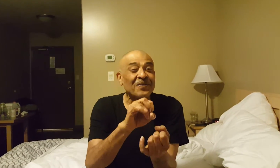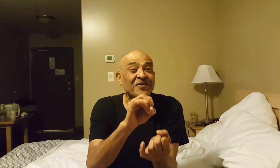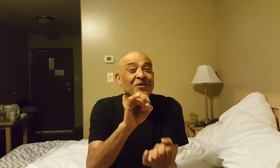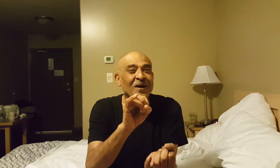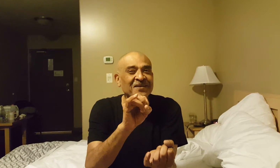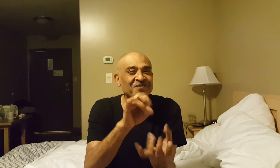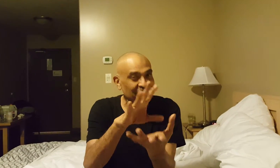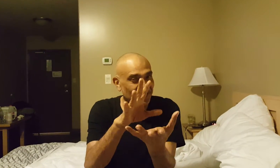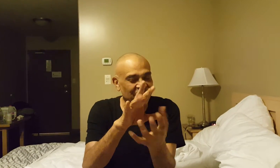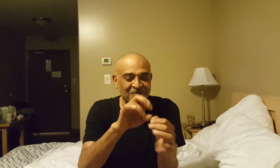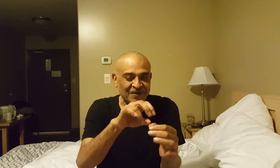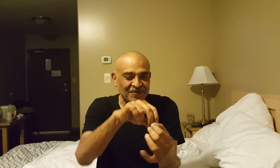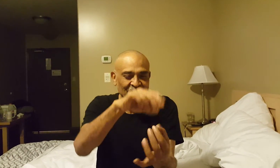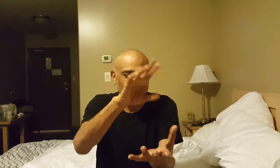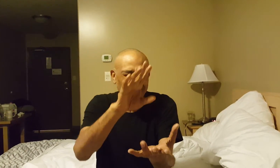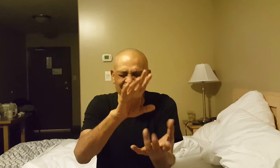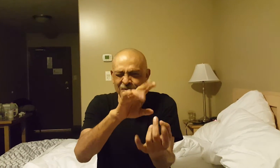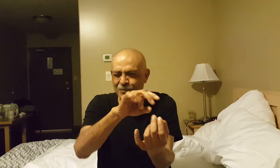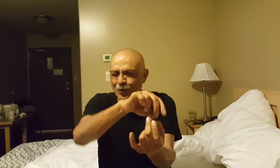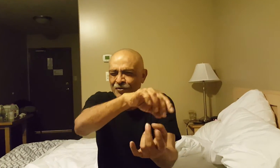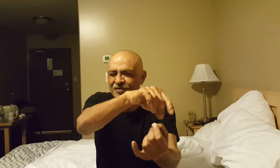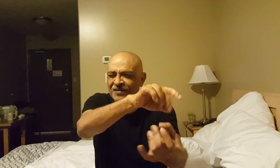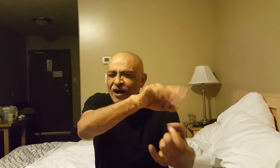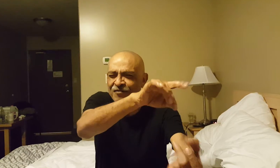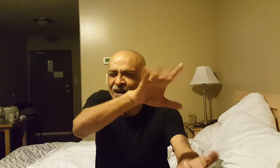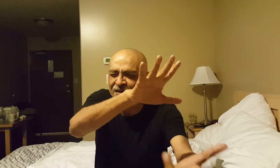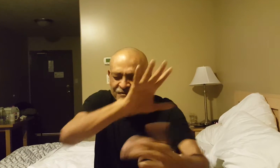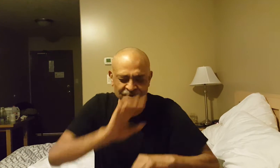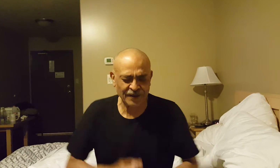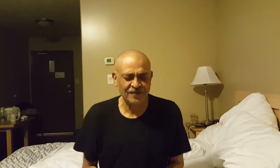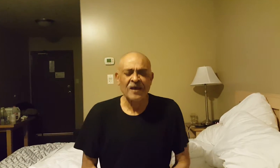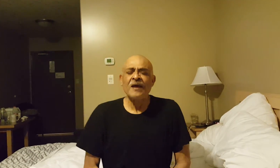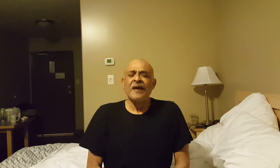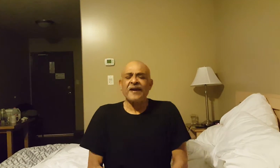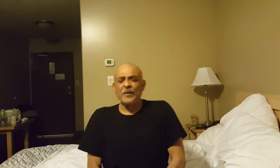on that radioactive substances, because it works on these half-lifes and things. Anyway,